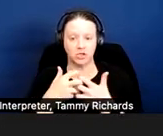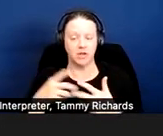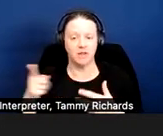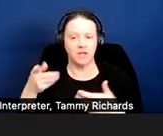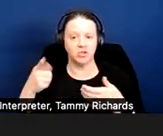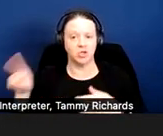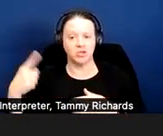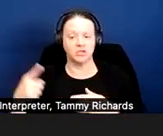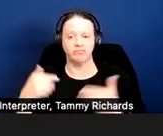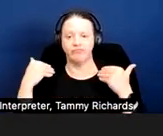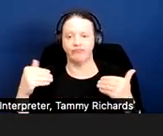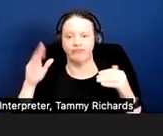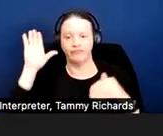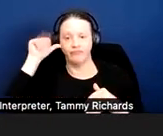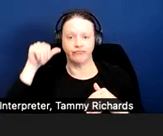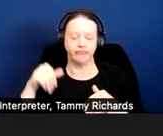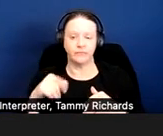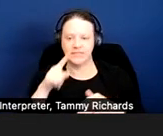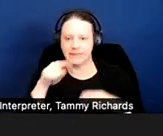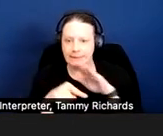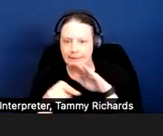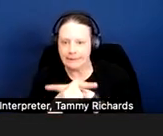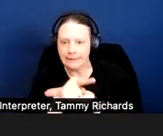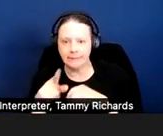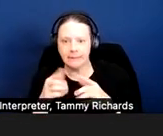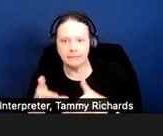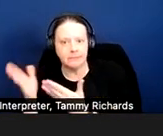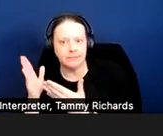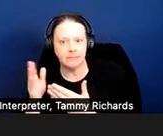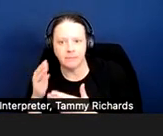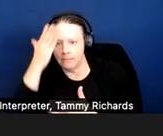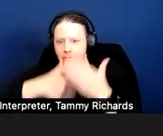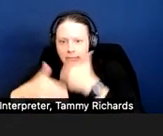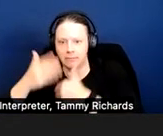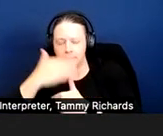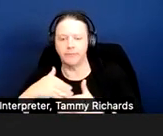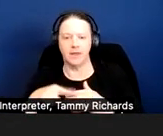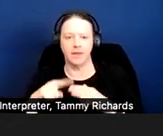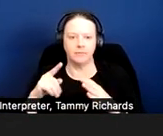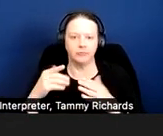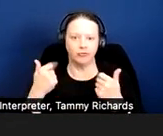best (Correction: Animals that they need and they hope for the best). Next page.